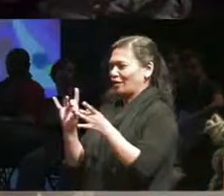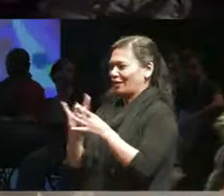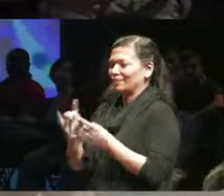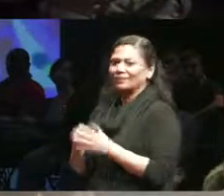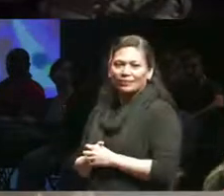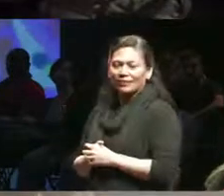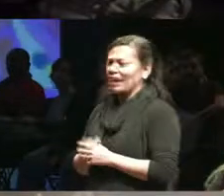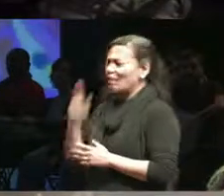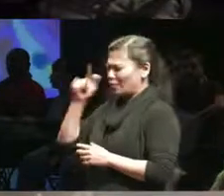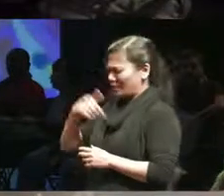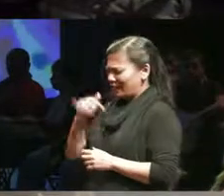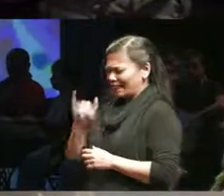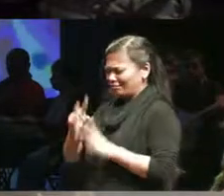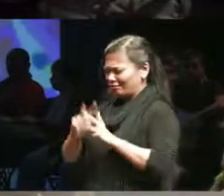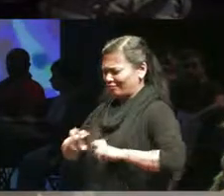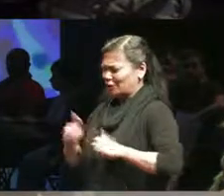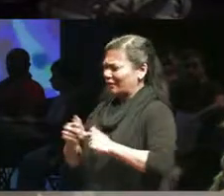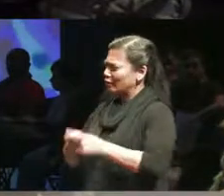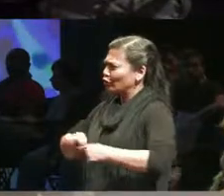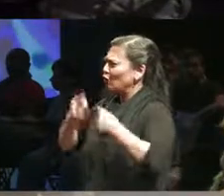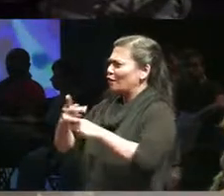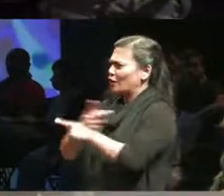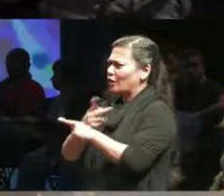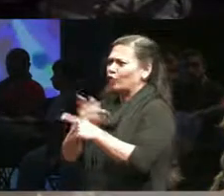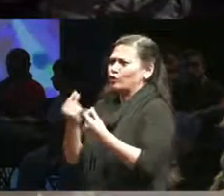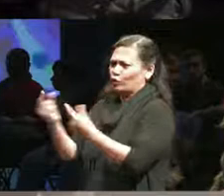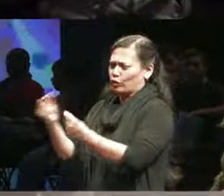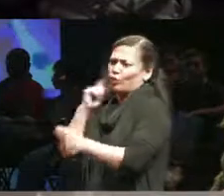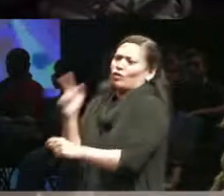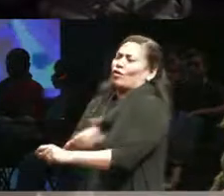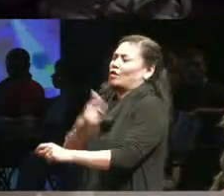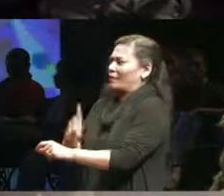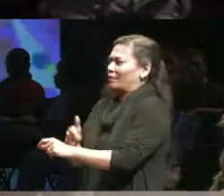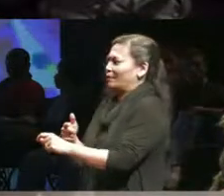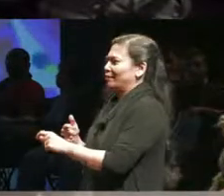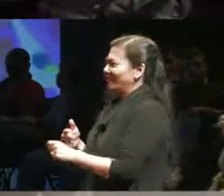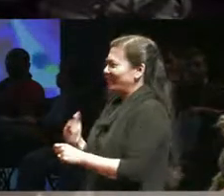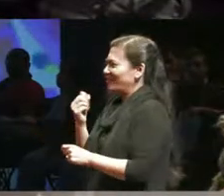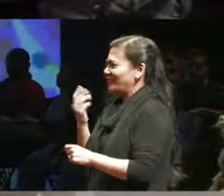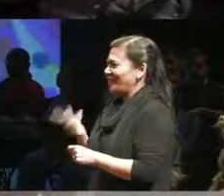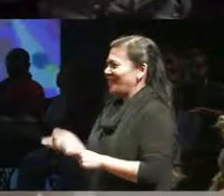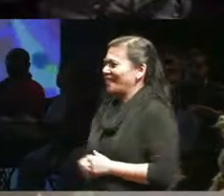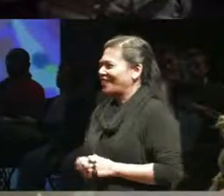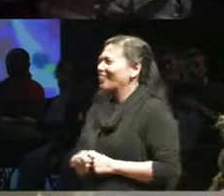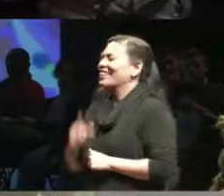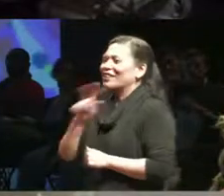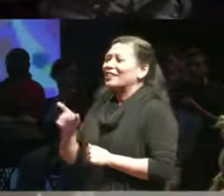with for a long time. But creating that work was just a need to need to do it.